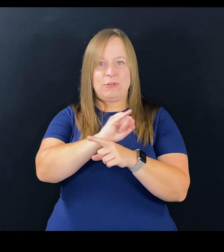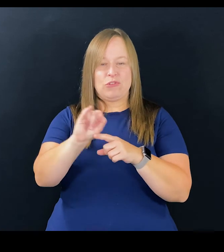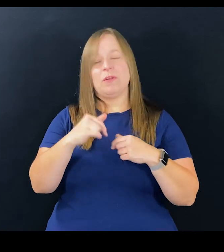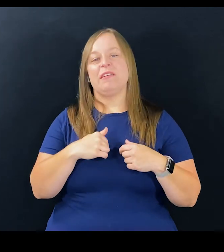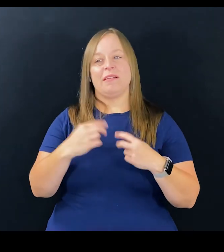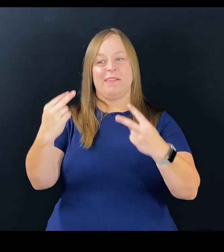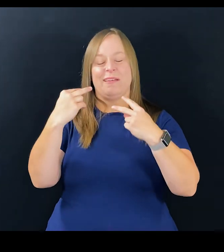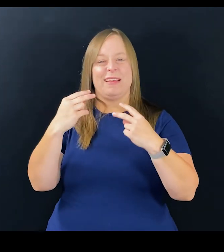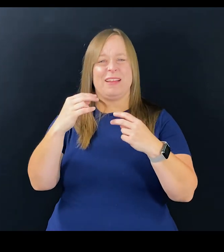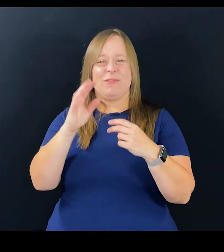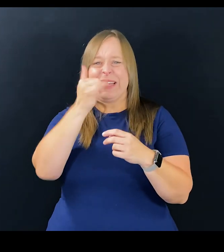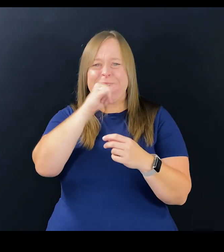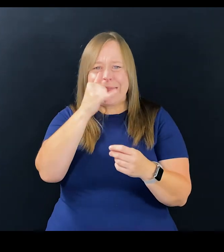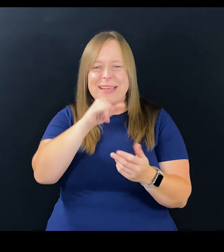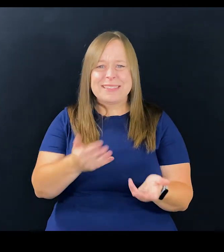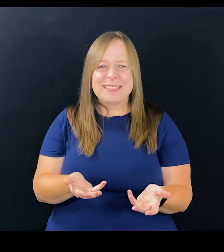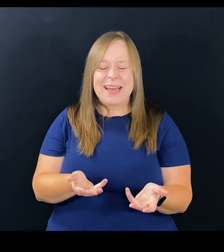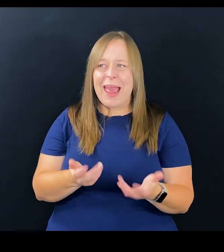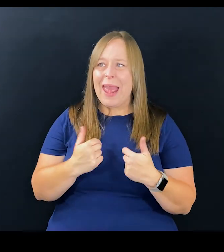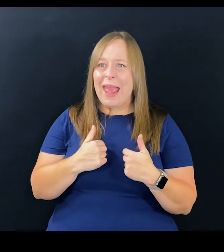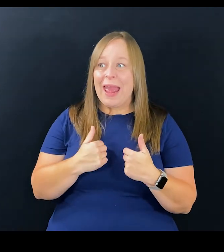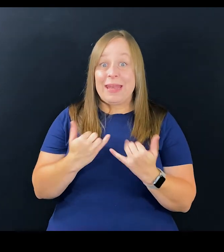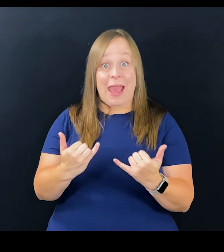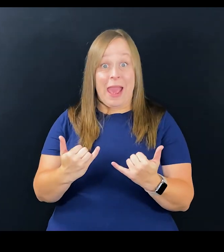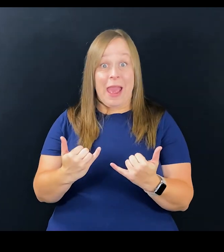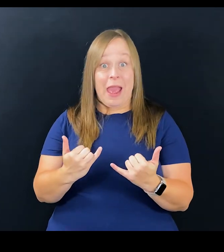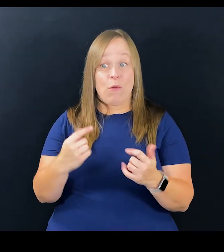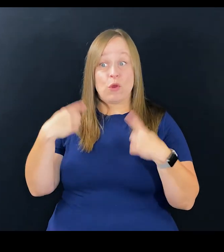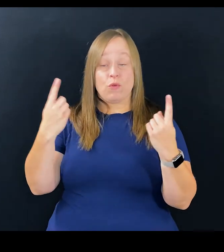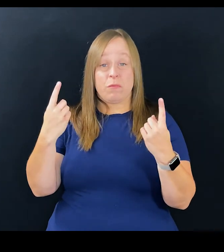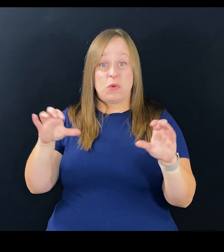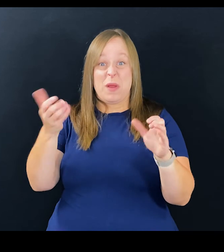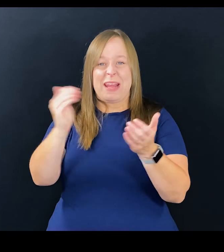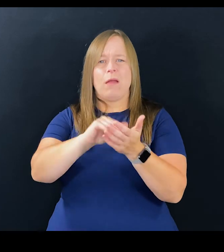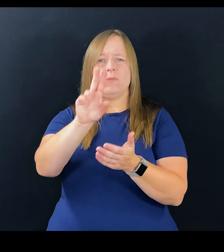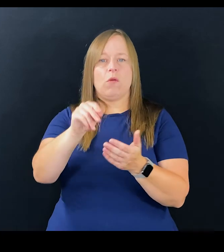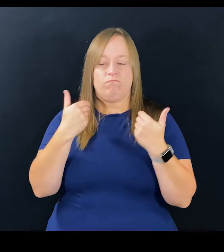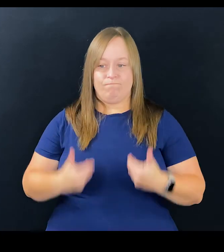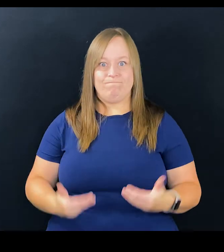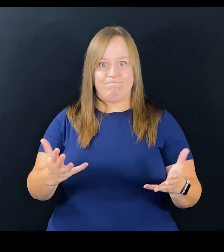in the TV industry, that's ridiculous. Now, would I ever do that again? No.